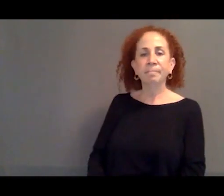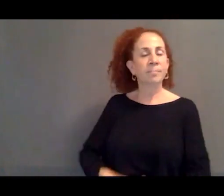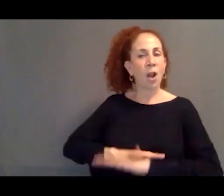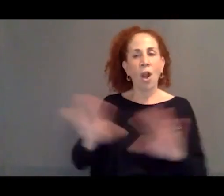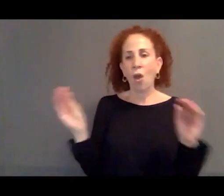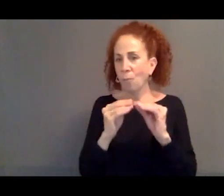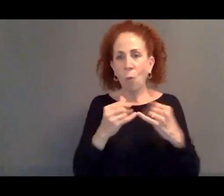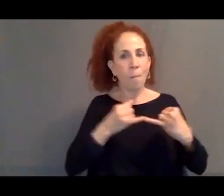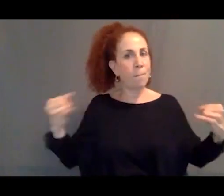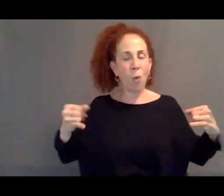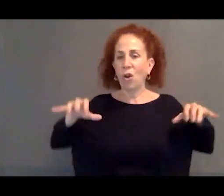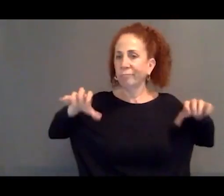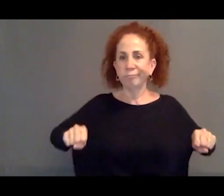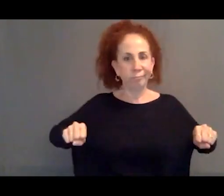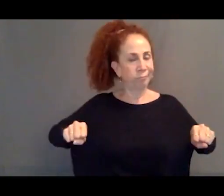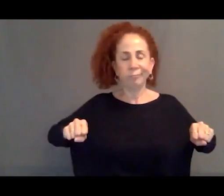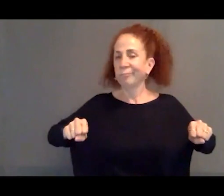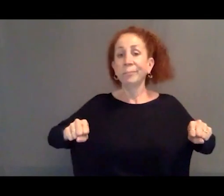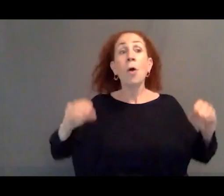to deter future asylum seekers.